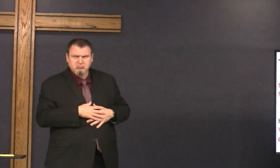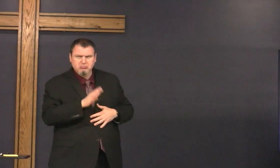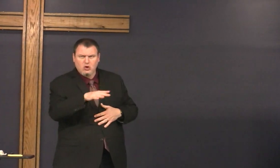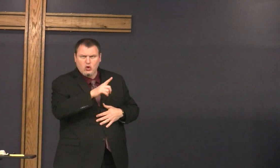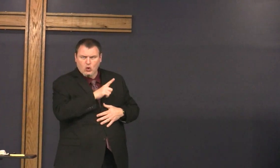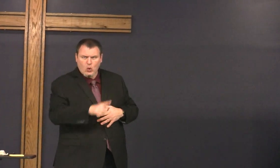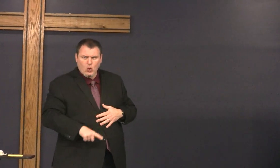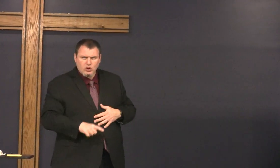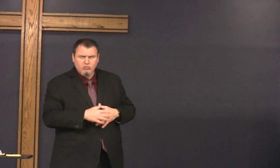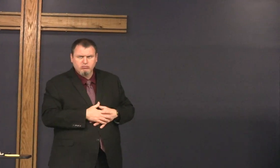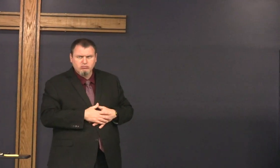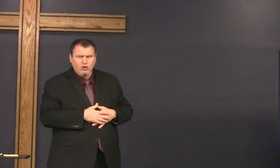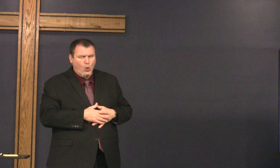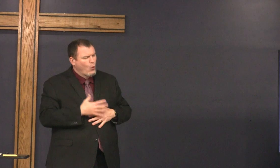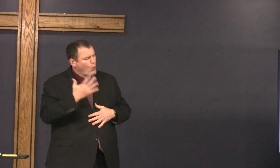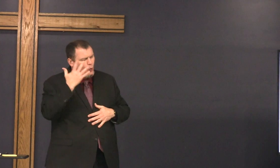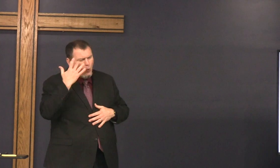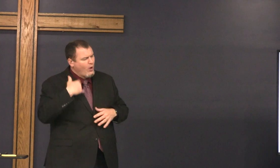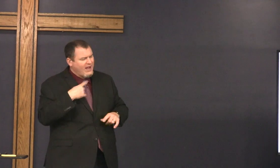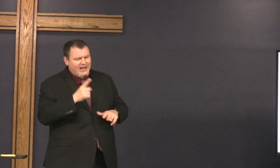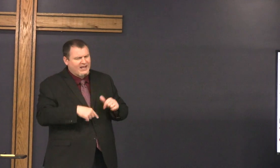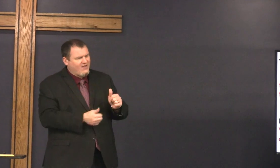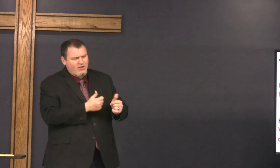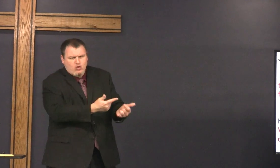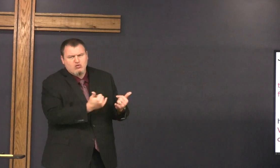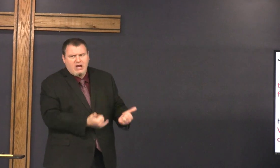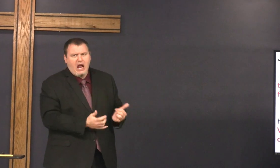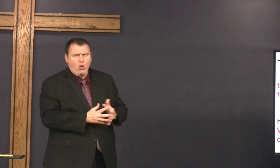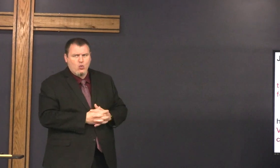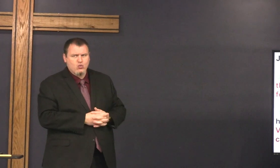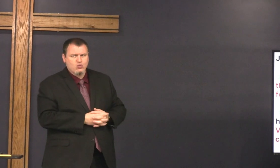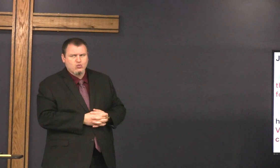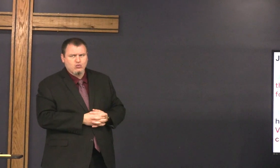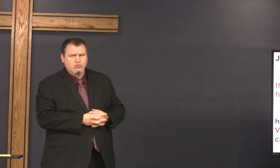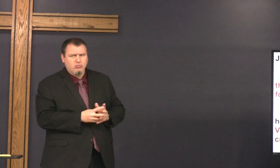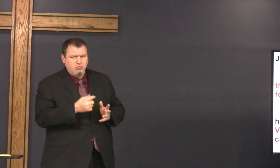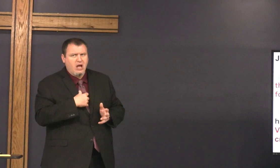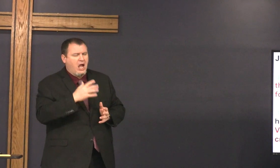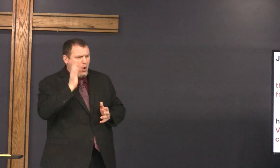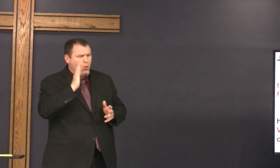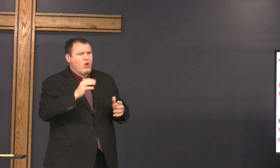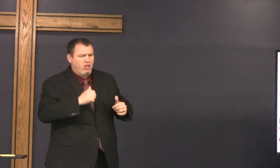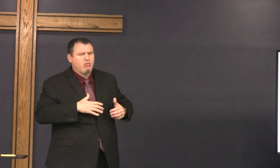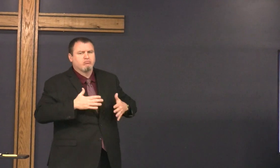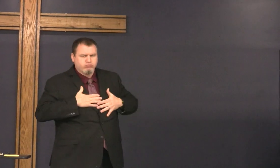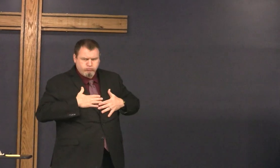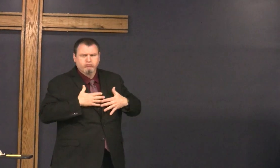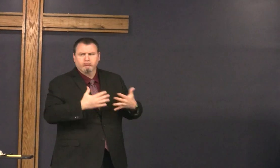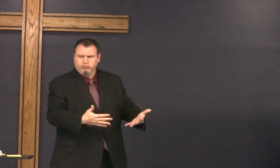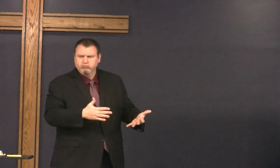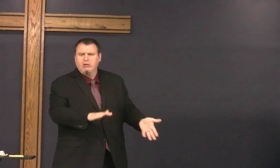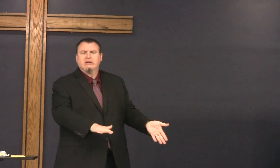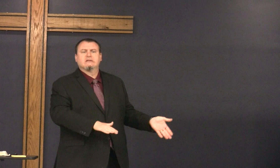Peter said unto him Lord why can't I why can't I follow why cannot I follow thee now